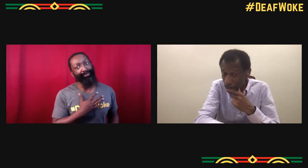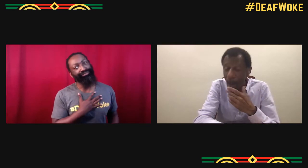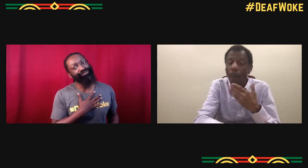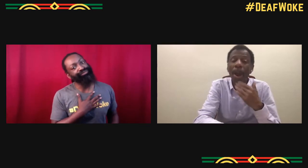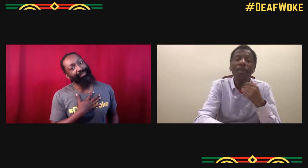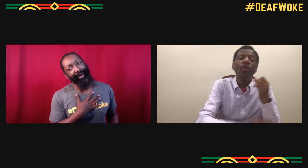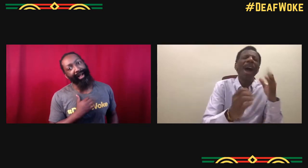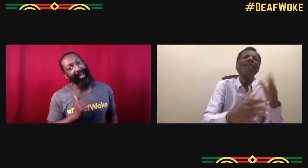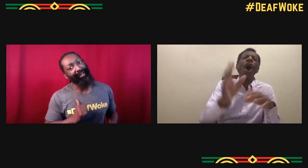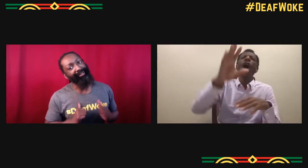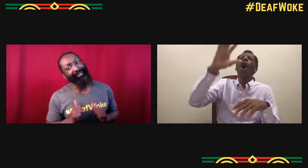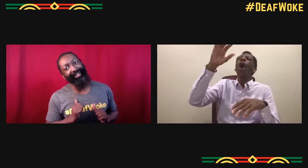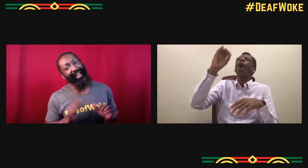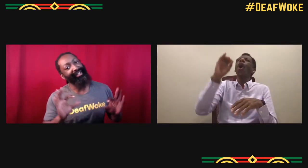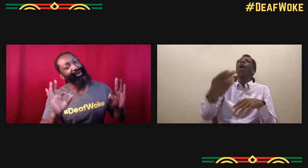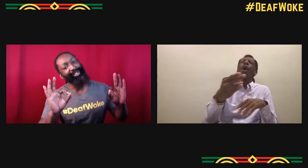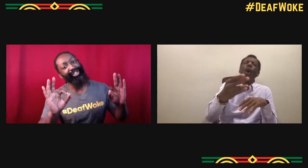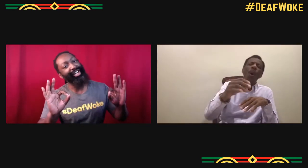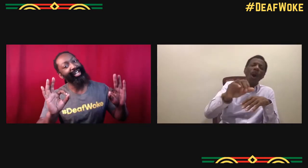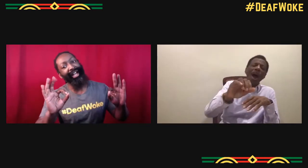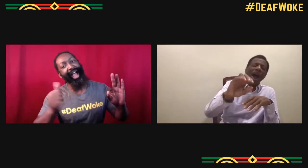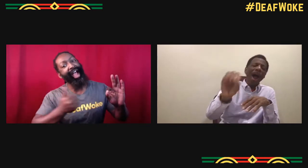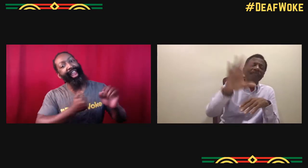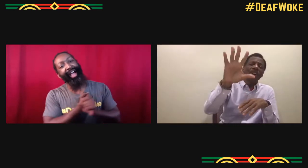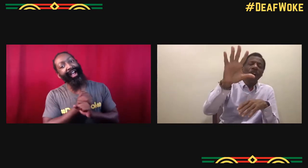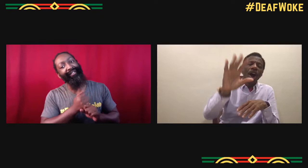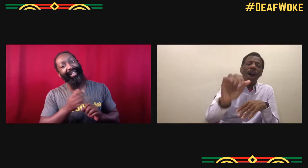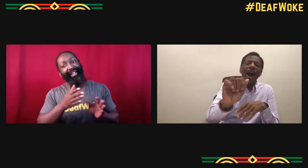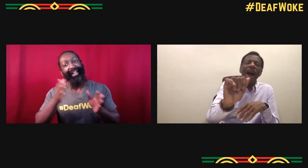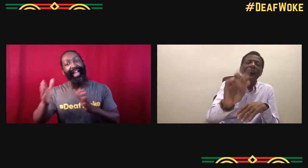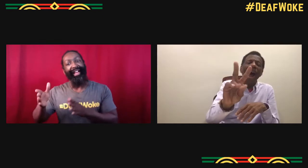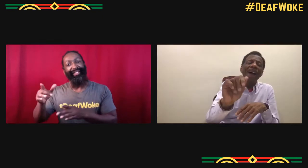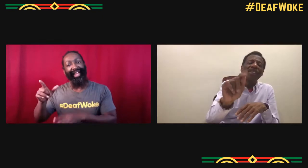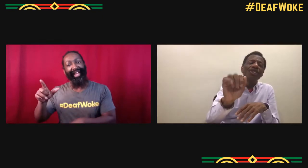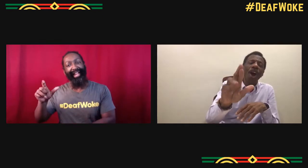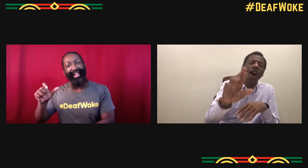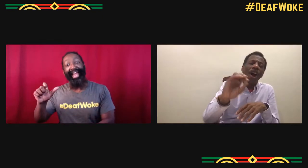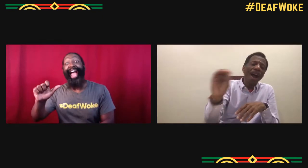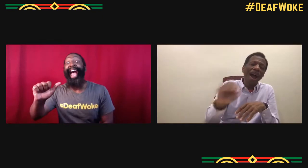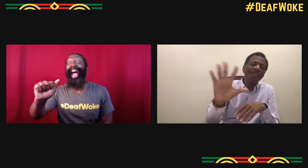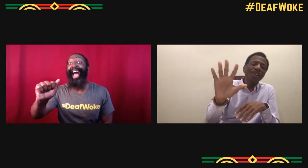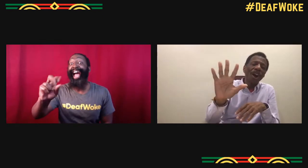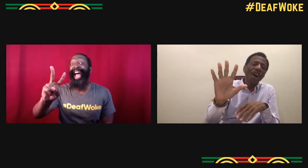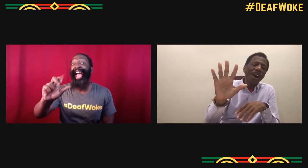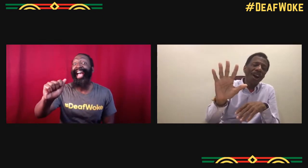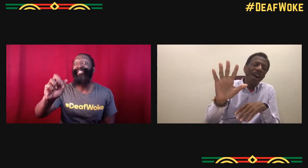I know you were in "Baby Driver" which was fantastic. Loved it. Oh, "Avatar."